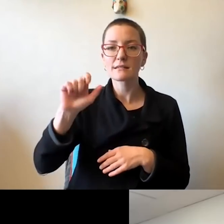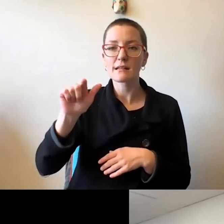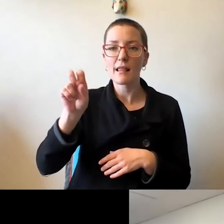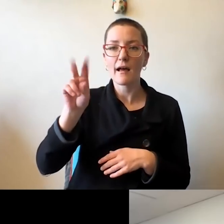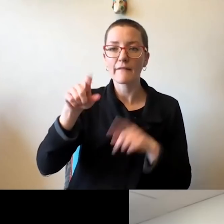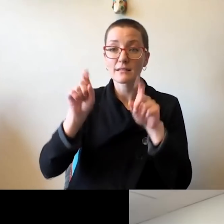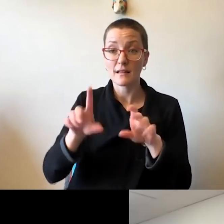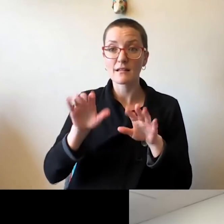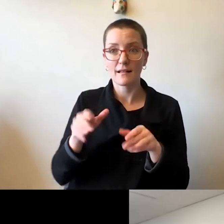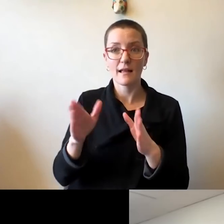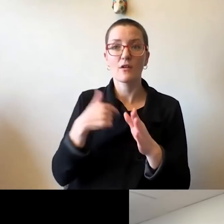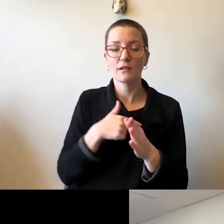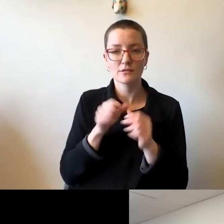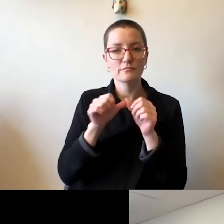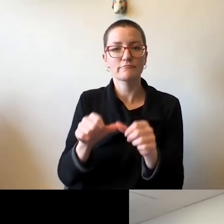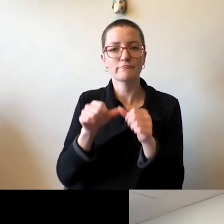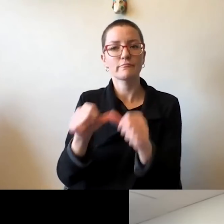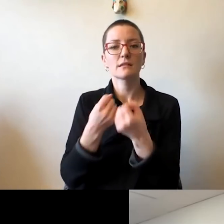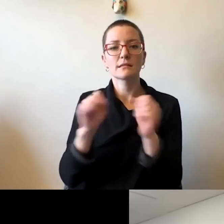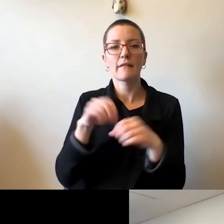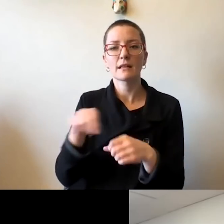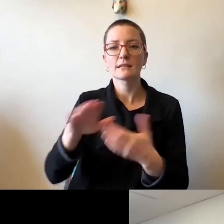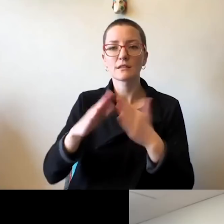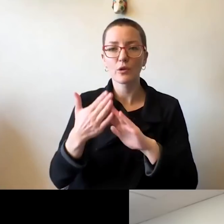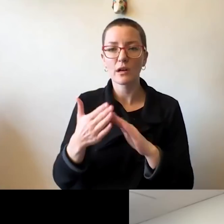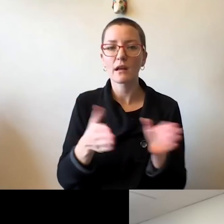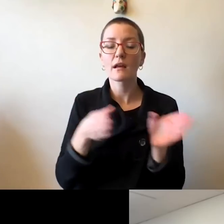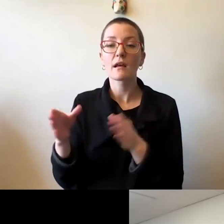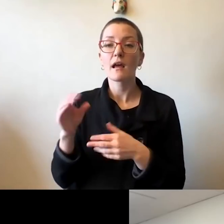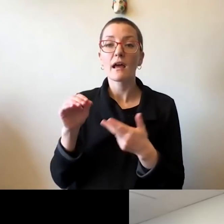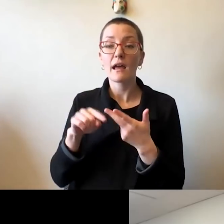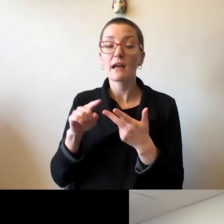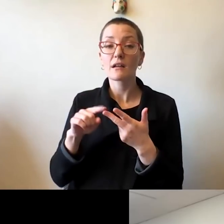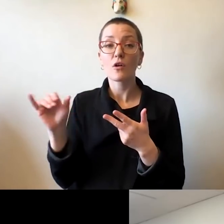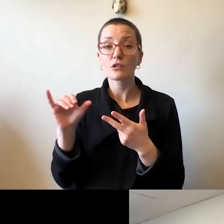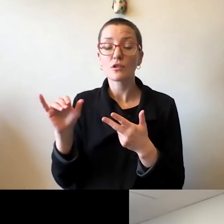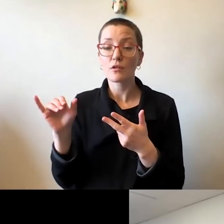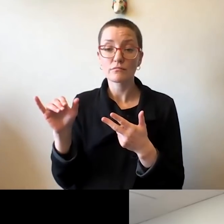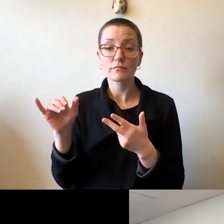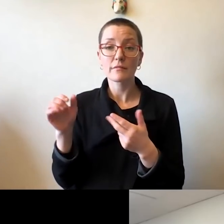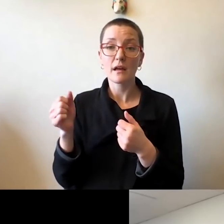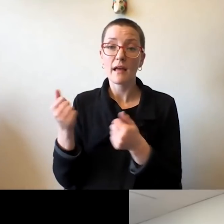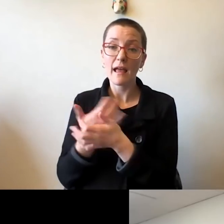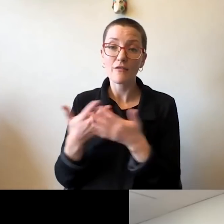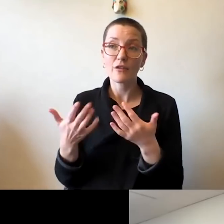to stay safe in this community. And about all that's been done, as a part of our commitment